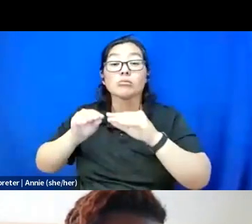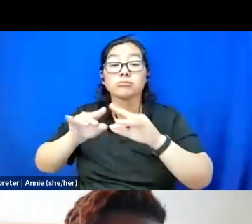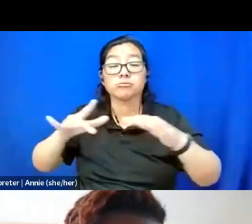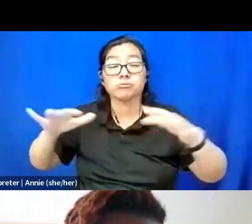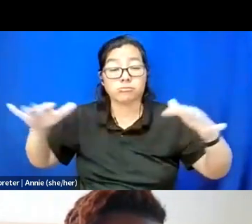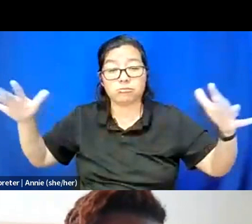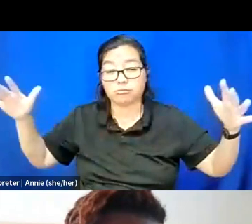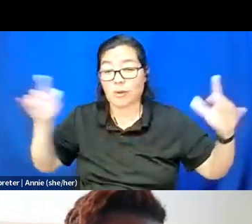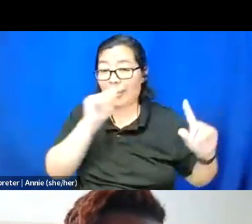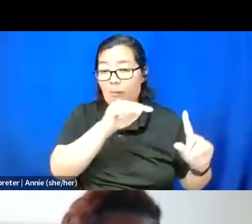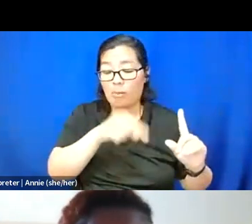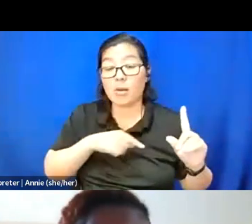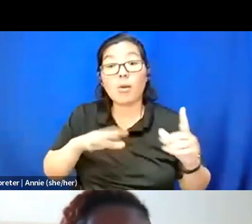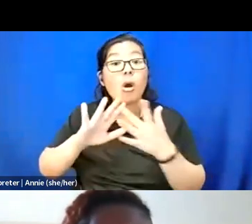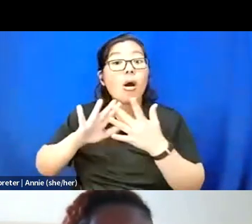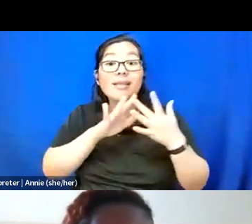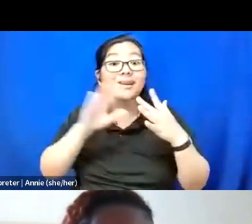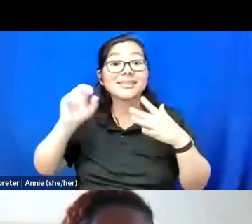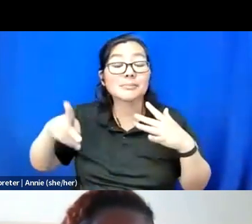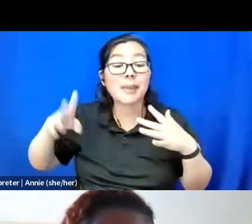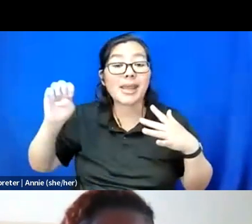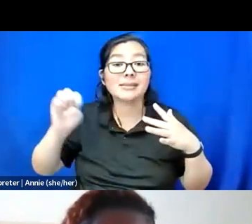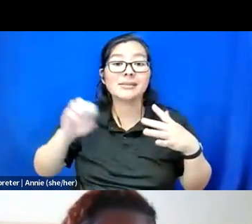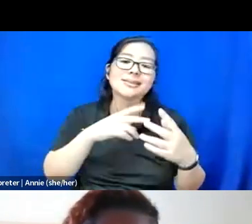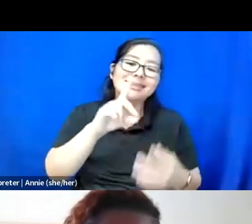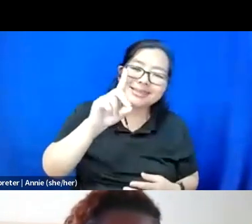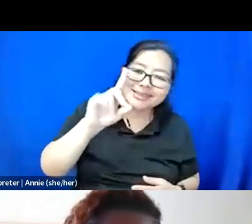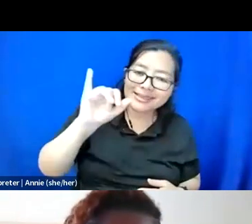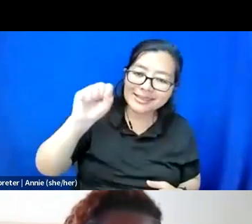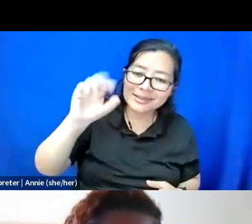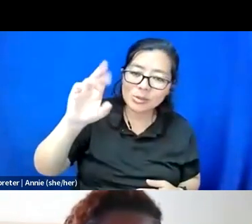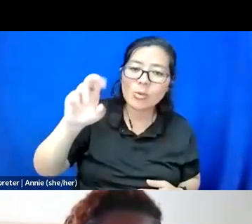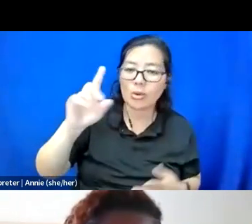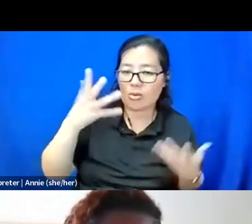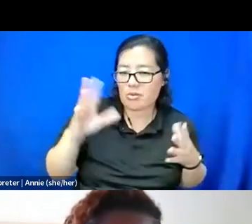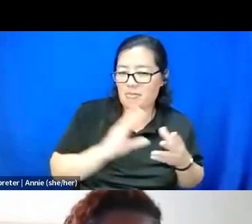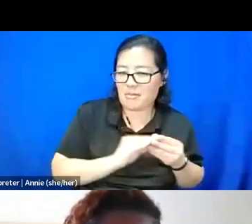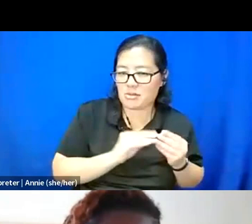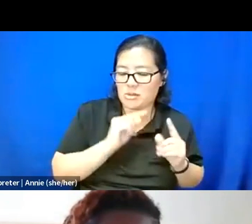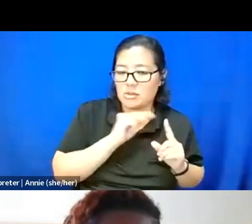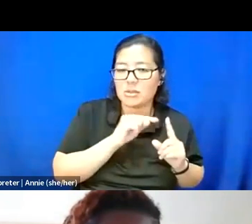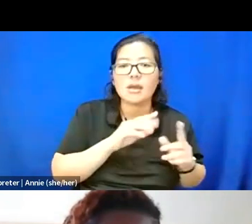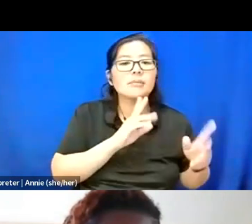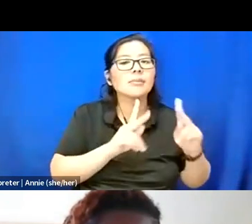But our online spaces, like I mentioned, Discord, and that's like -- people access that space through the website.